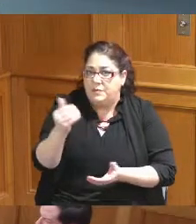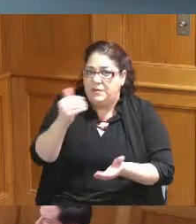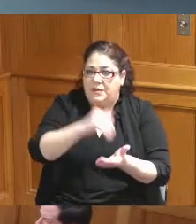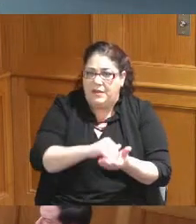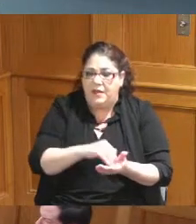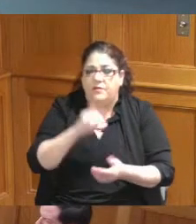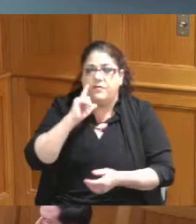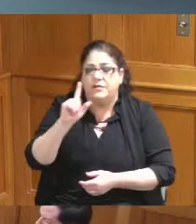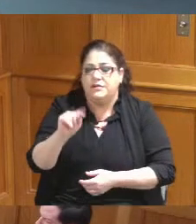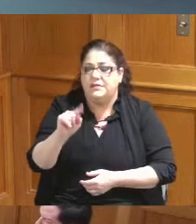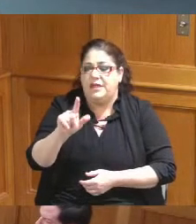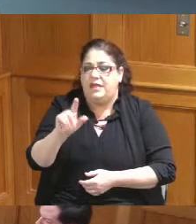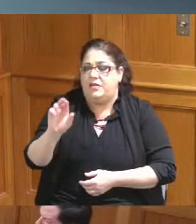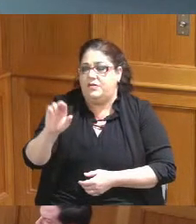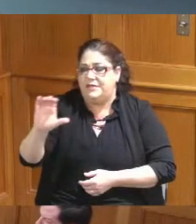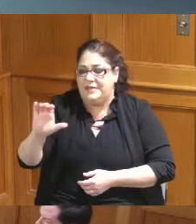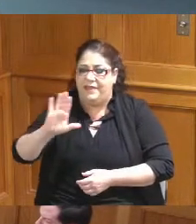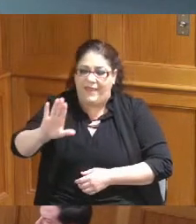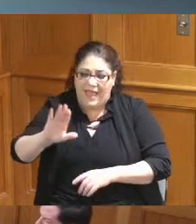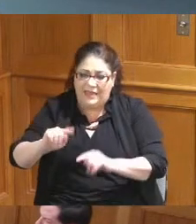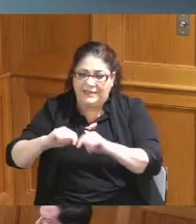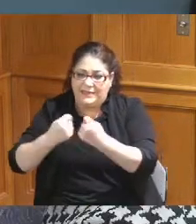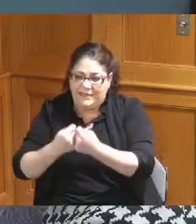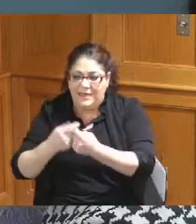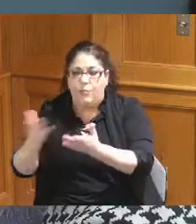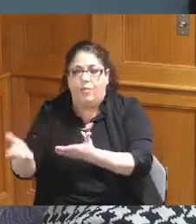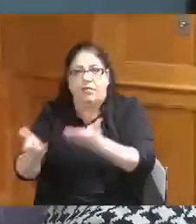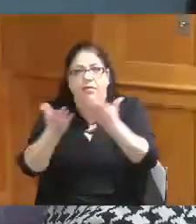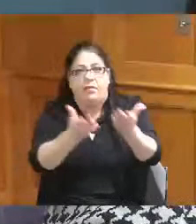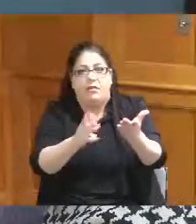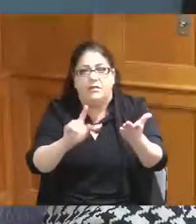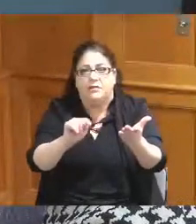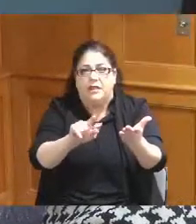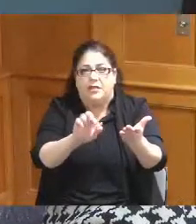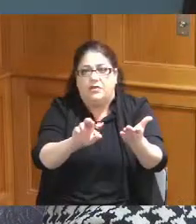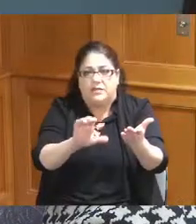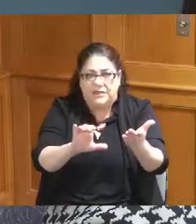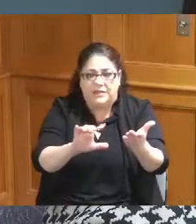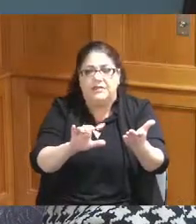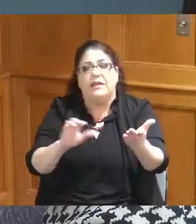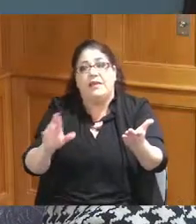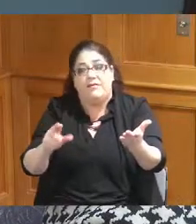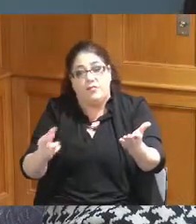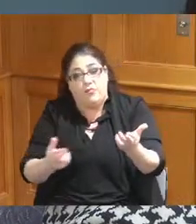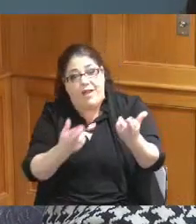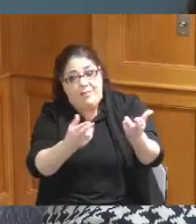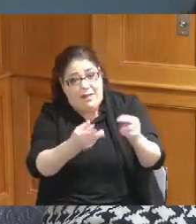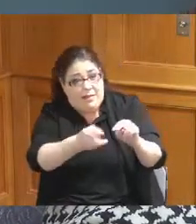the TL RC as it relates to level of increase if there needs to be an increase or if it needs to